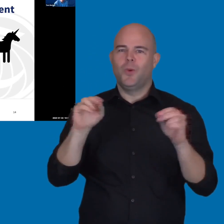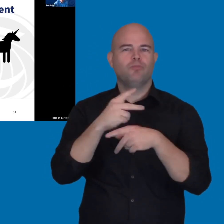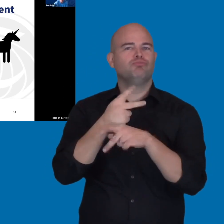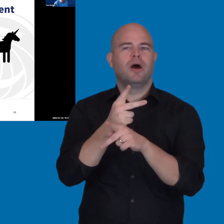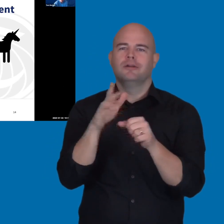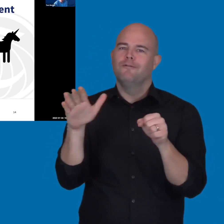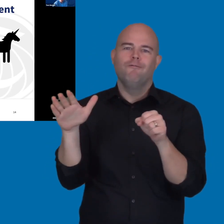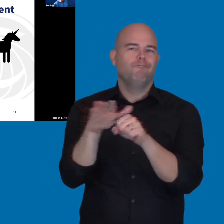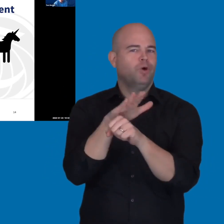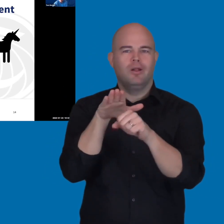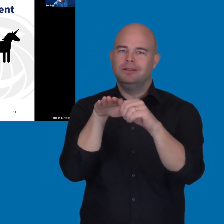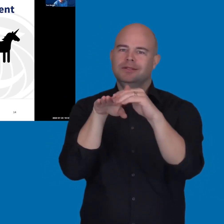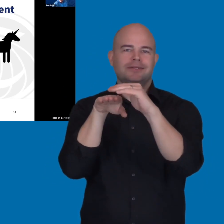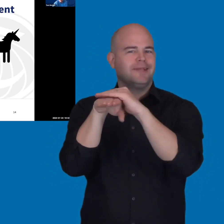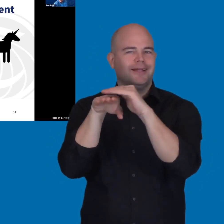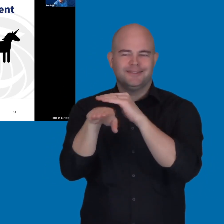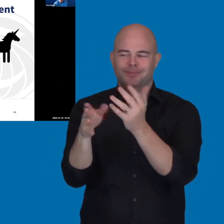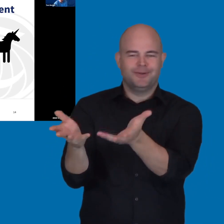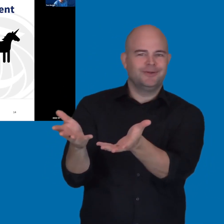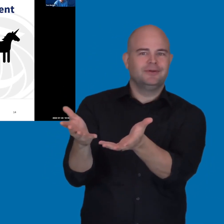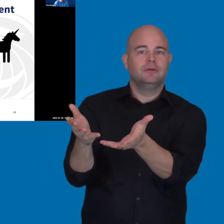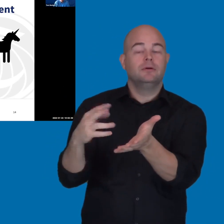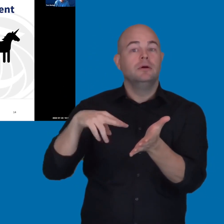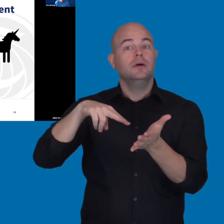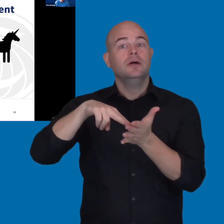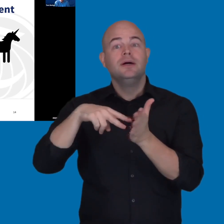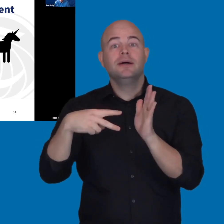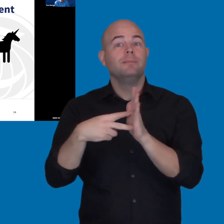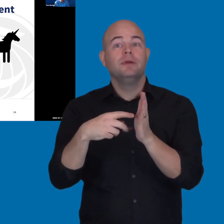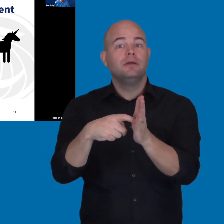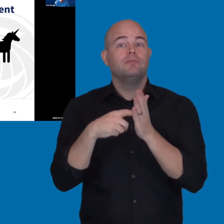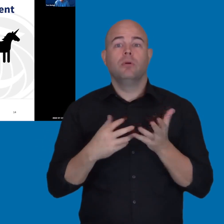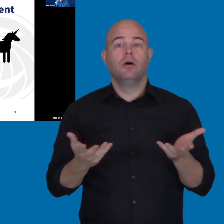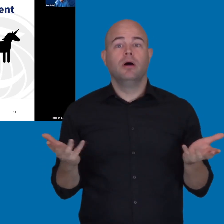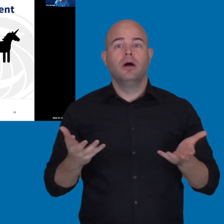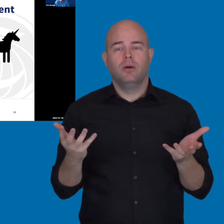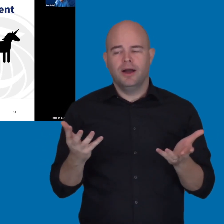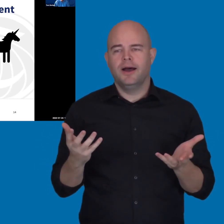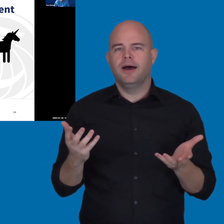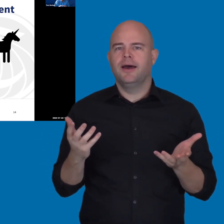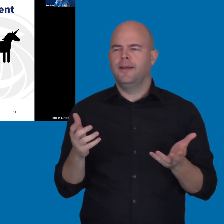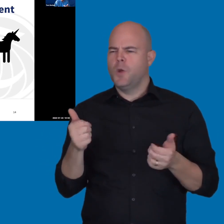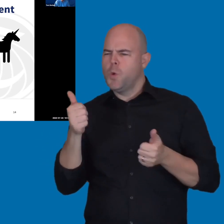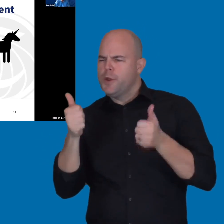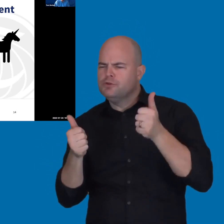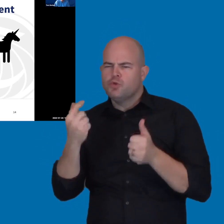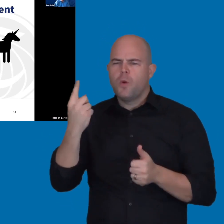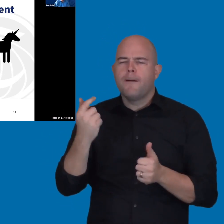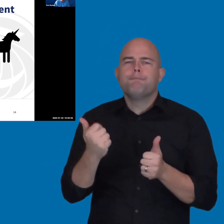So, in that case, what we're required to do is buy the most accessible product